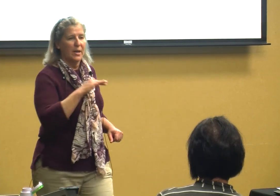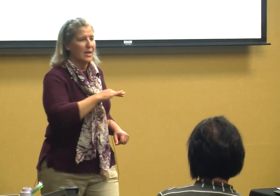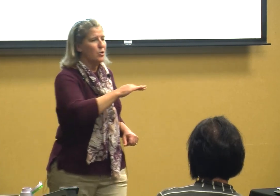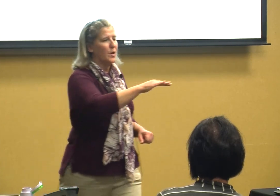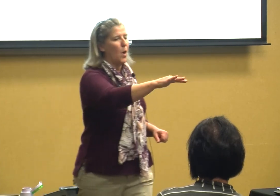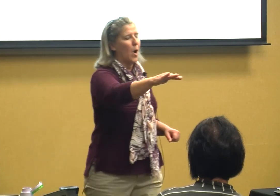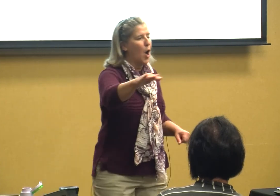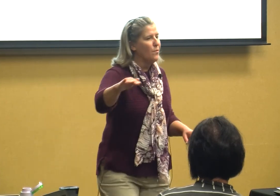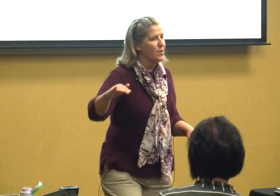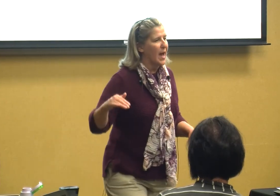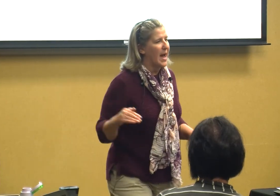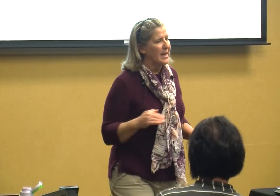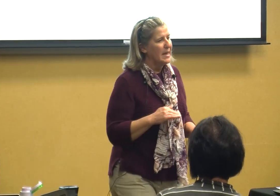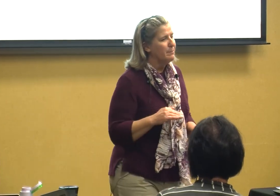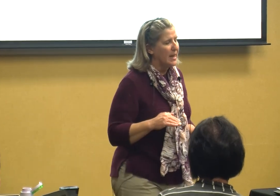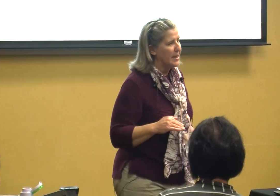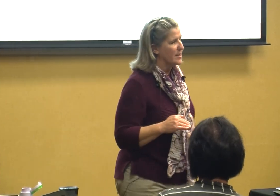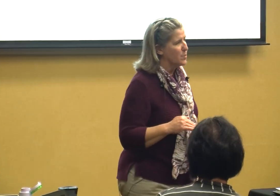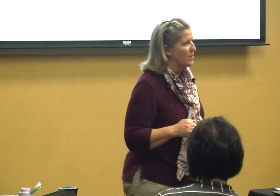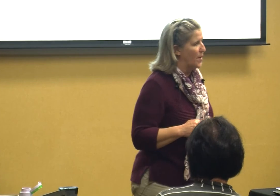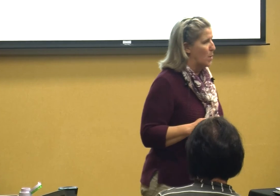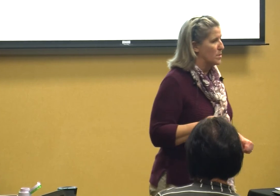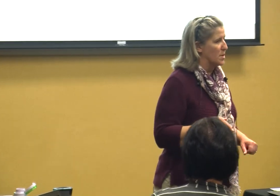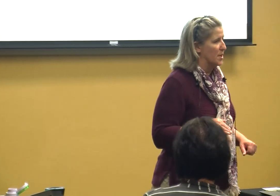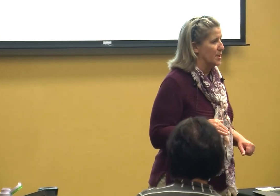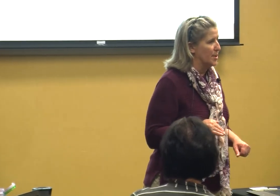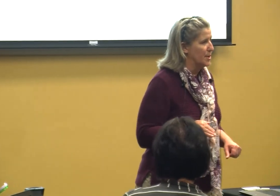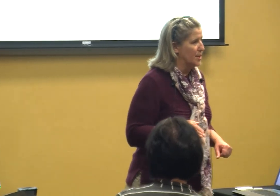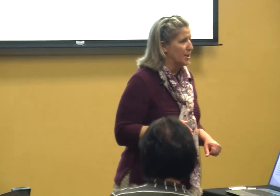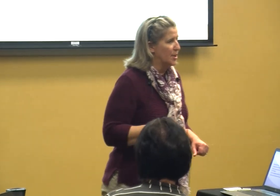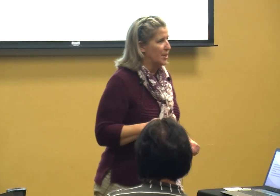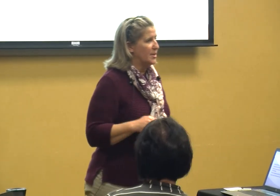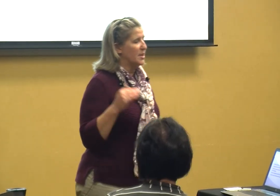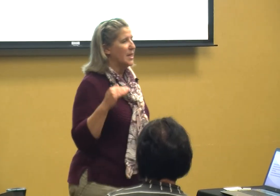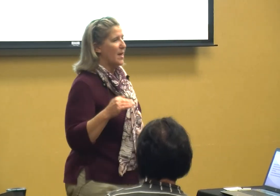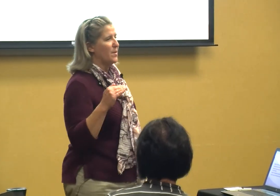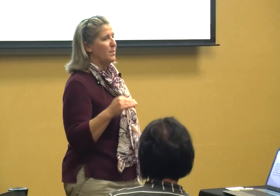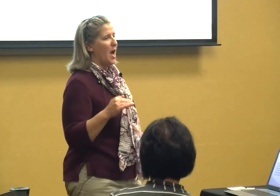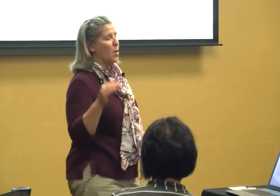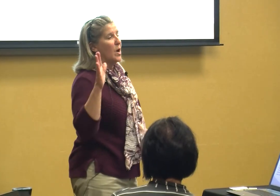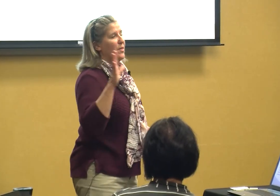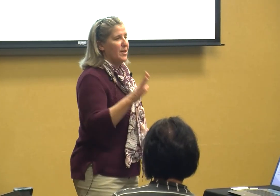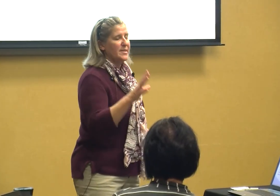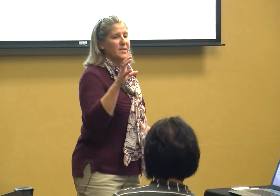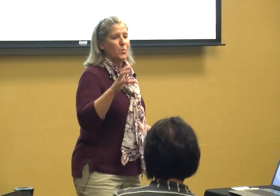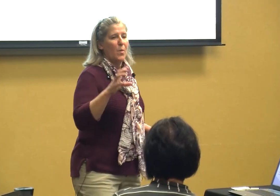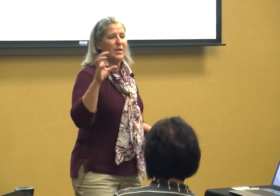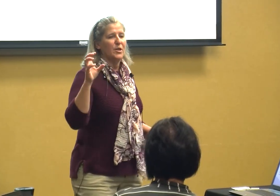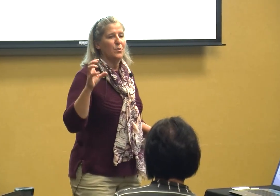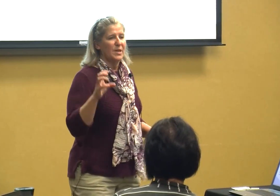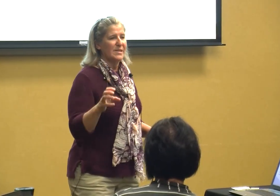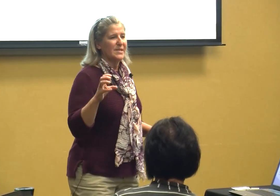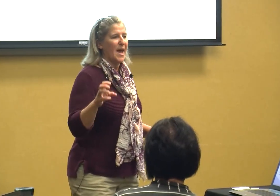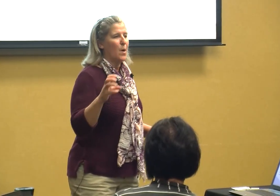and you go over that in meetings with folks to let them know this is what we do this is how we